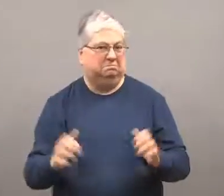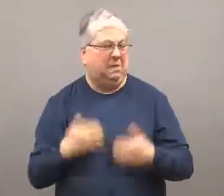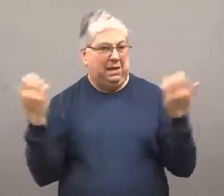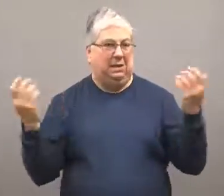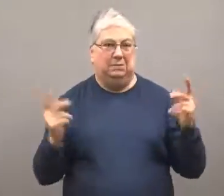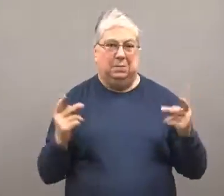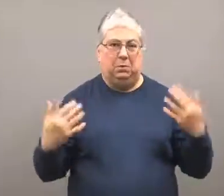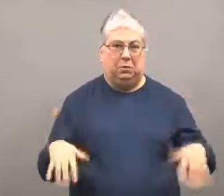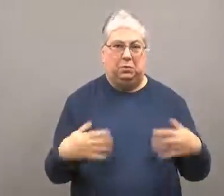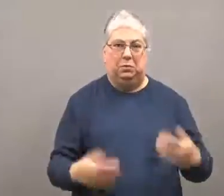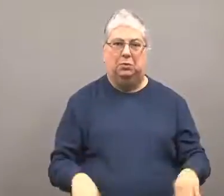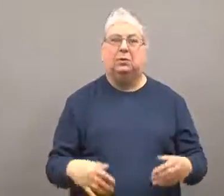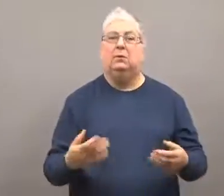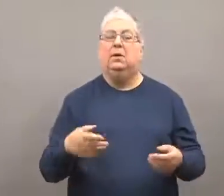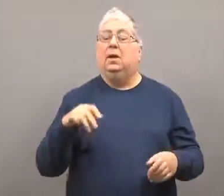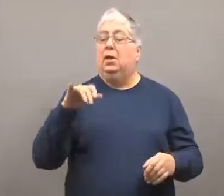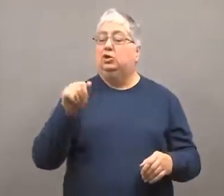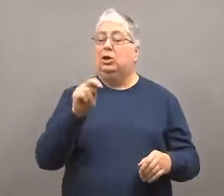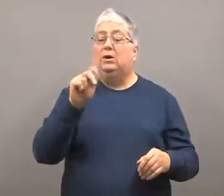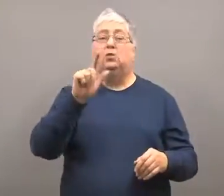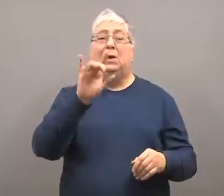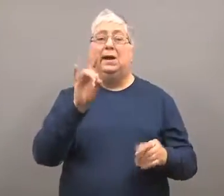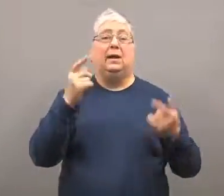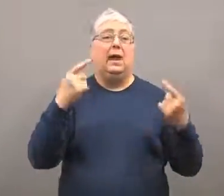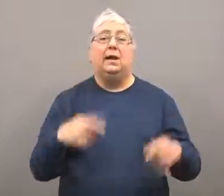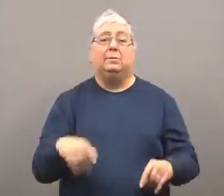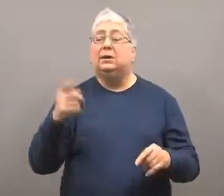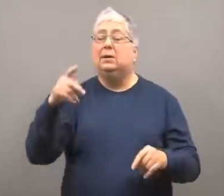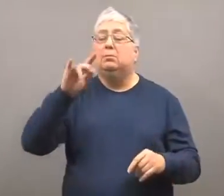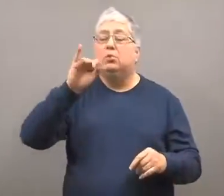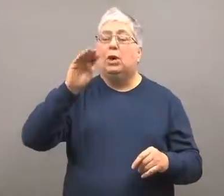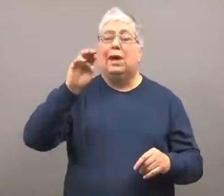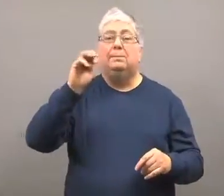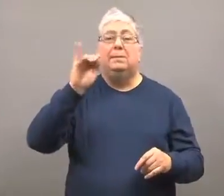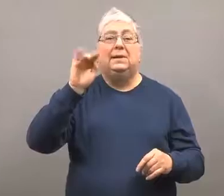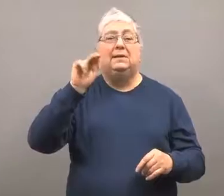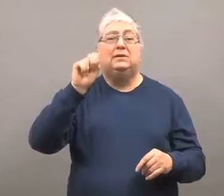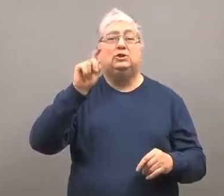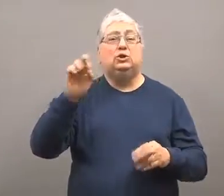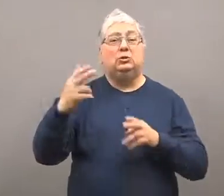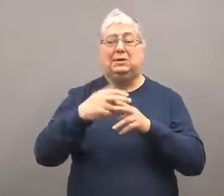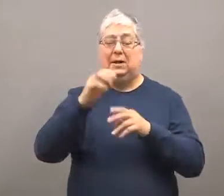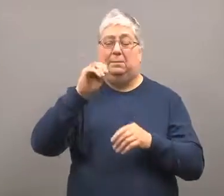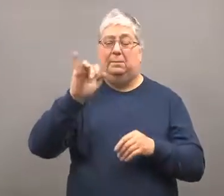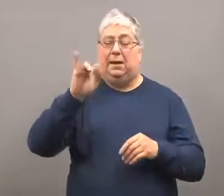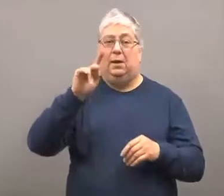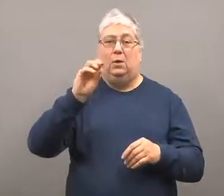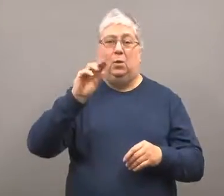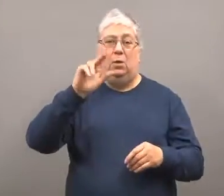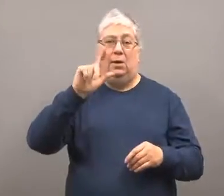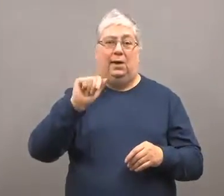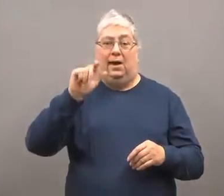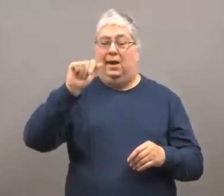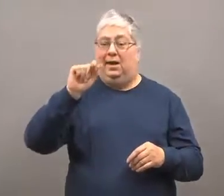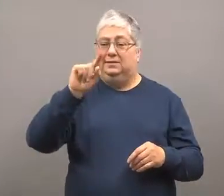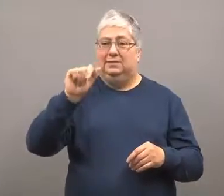People were really angry.